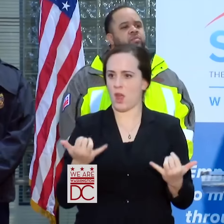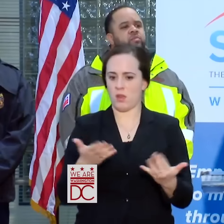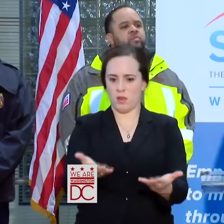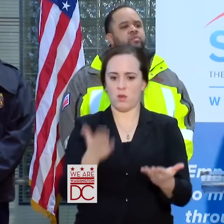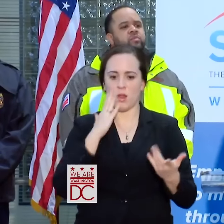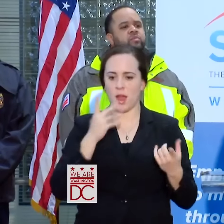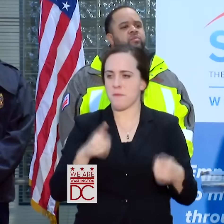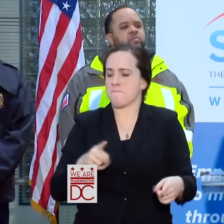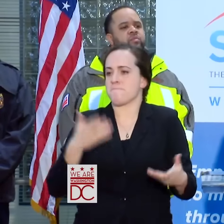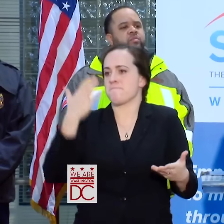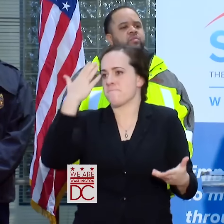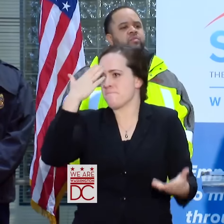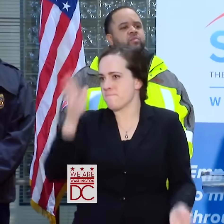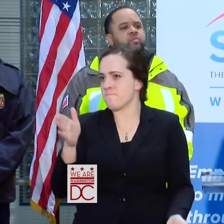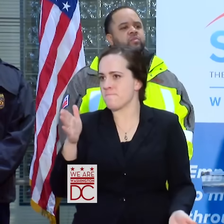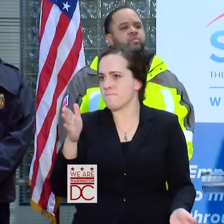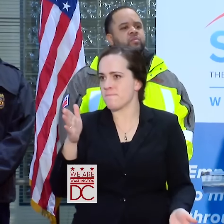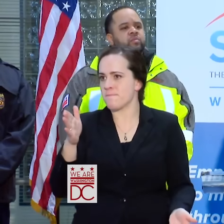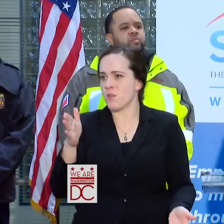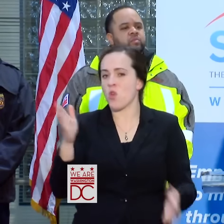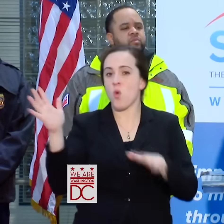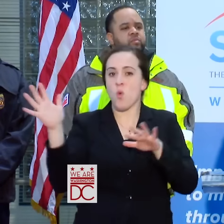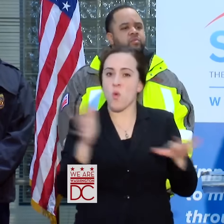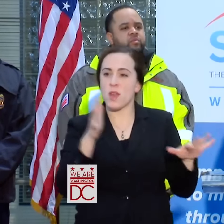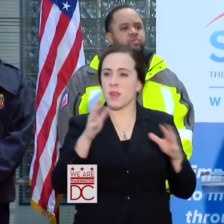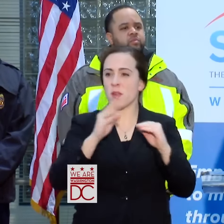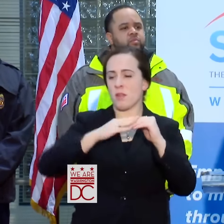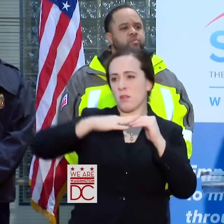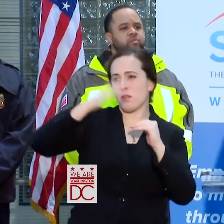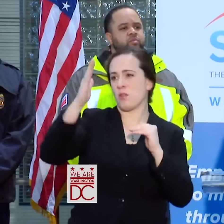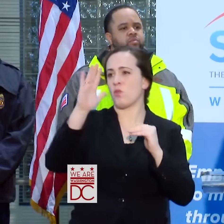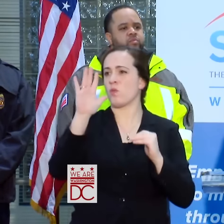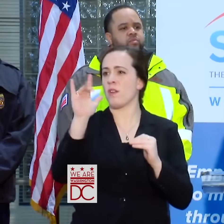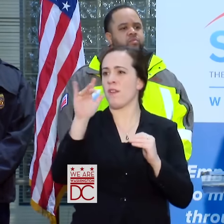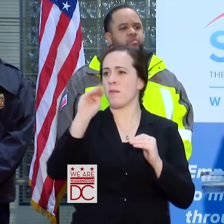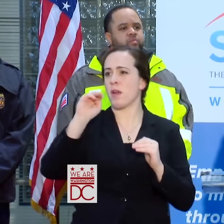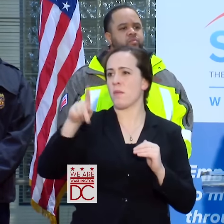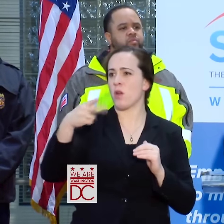PLUS WE'RE GOING TO HAVE WINDS IN EXCESS OF 25 MILES PER HOUR GOING WELL THROUGH TOMORROW.